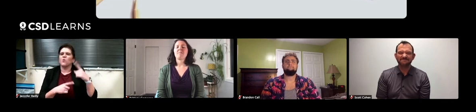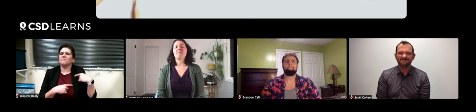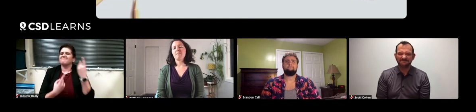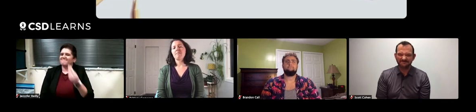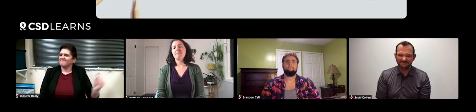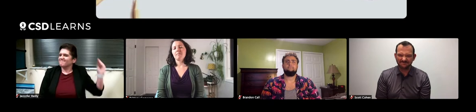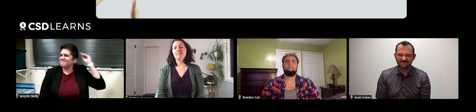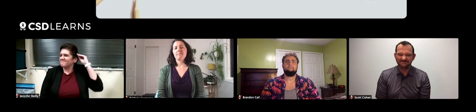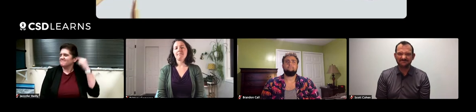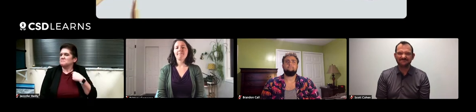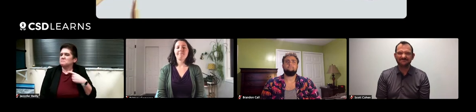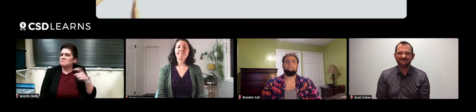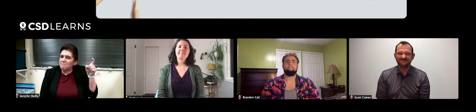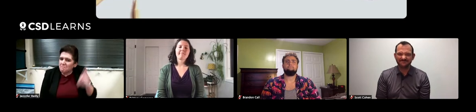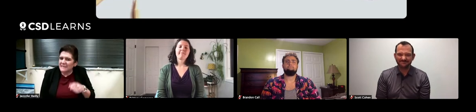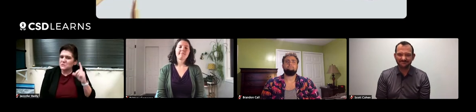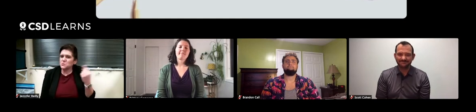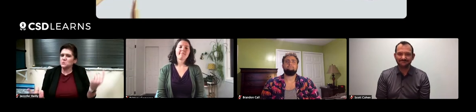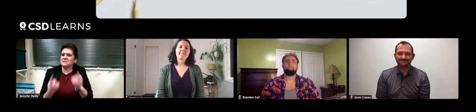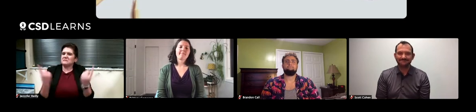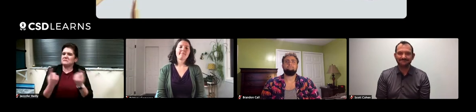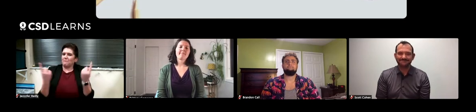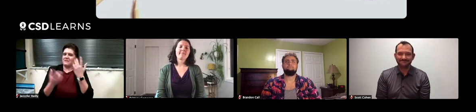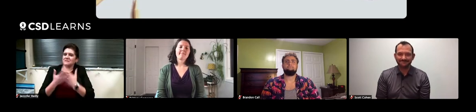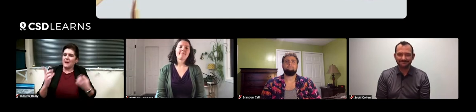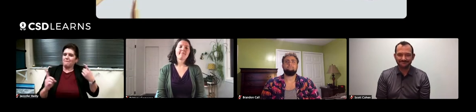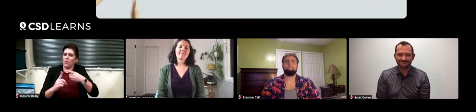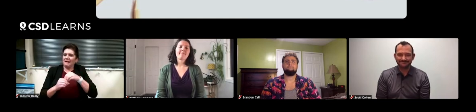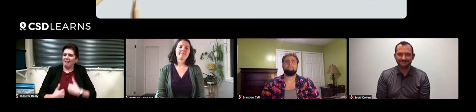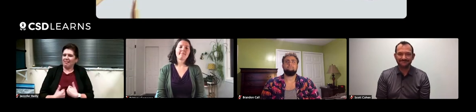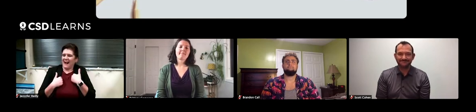So I always knew that I was gonna do something in my life